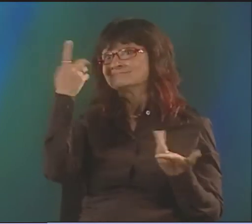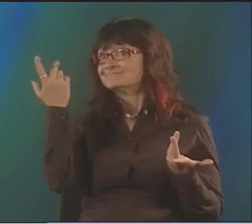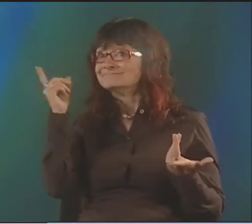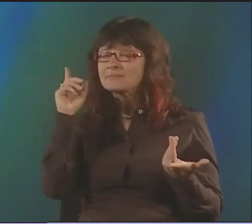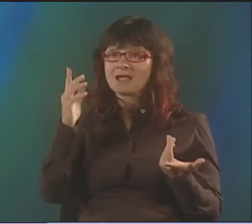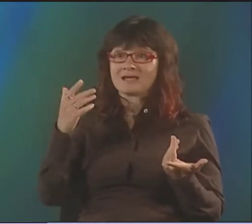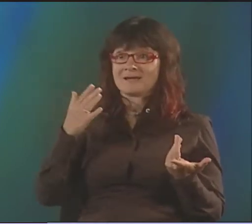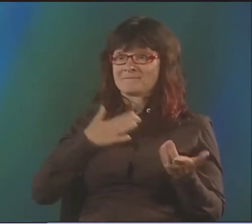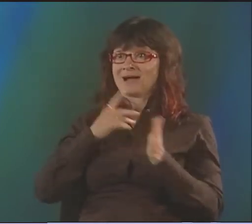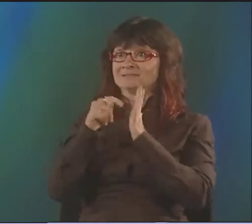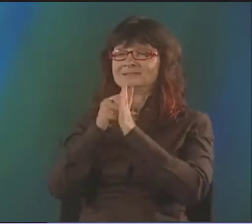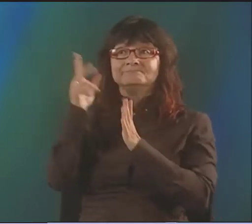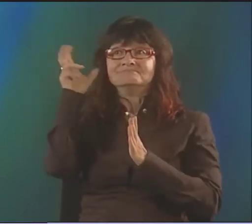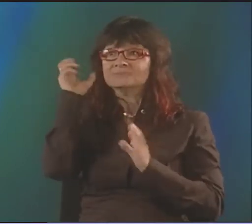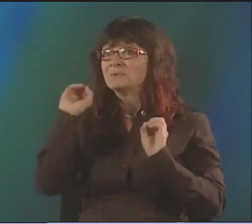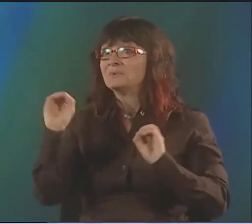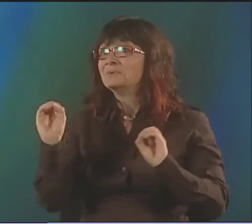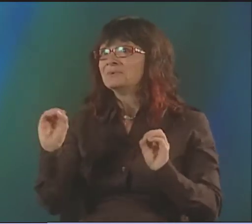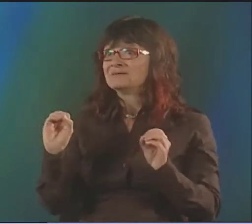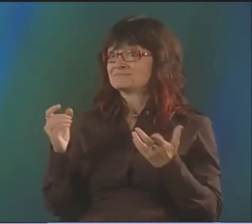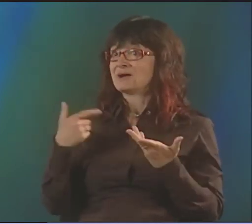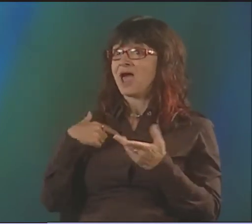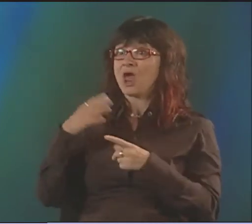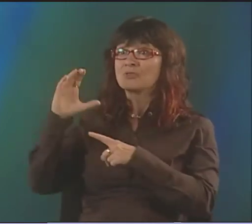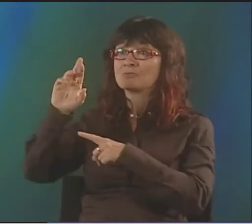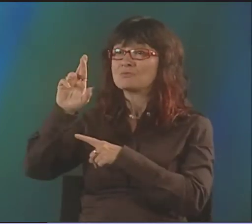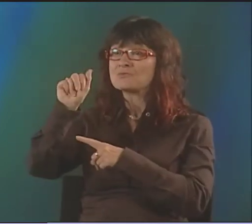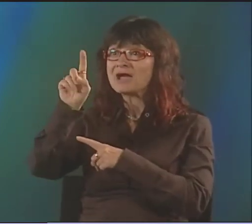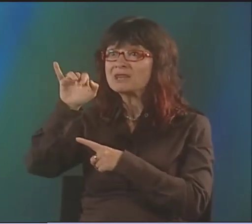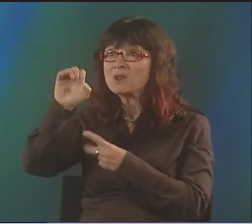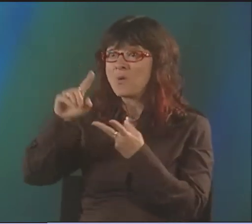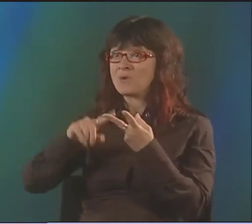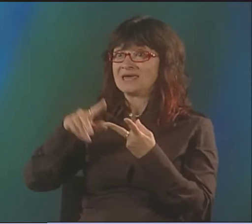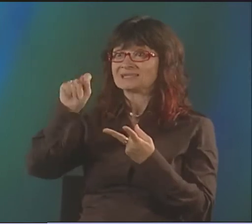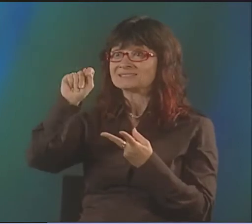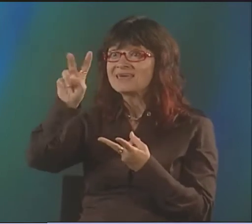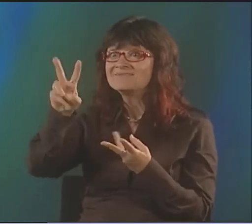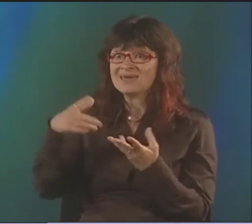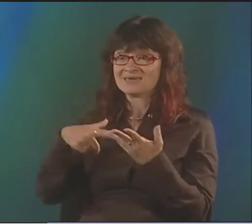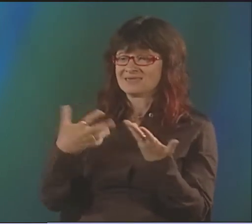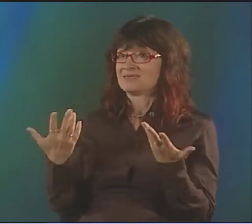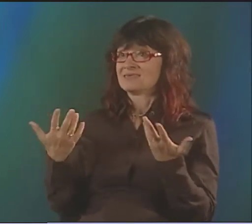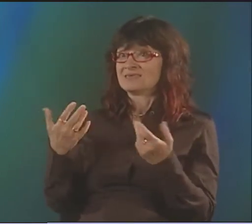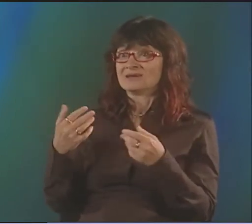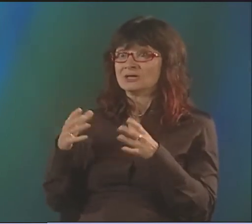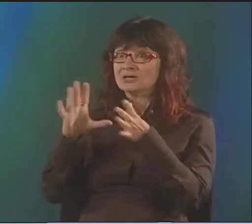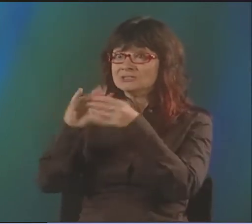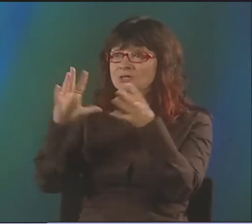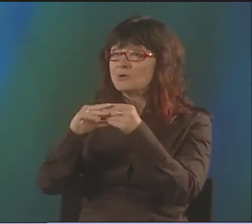I BELIEVE THAT EDUCATION IN THE SCHOOLS IS THE KEY, REALLY. I THINK THAT'S CRUCIAL.